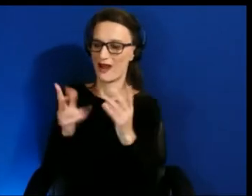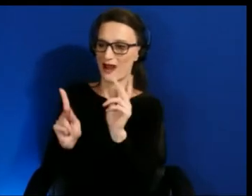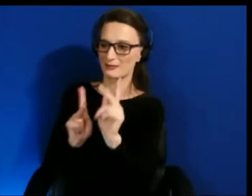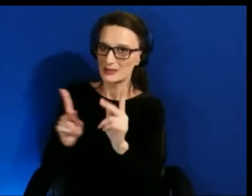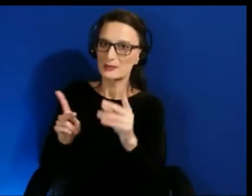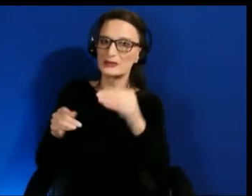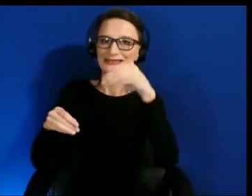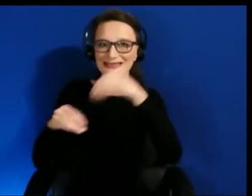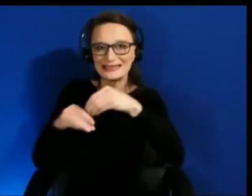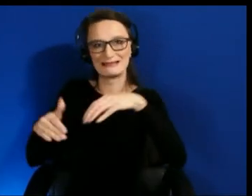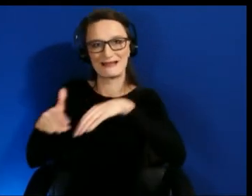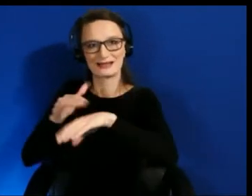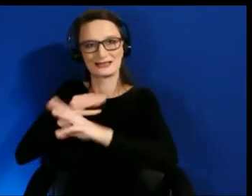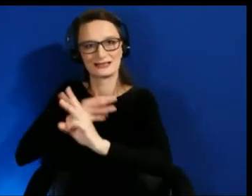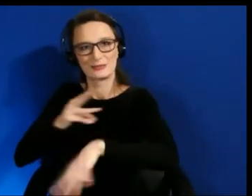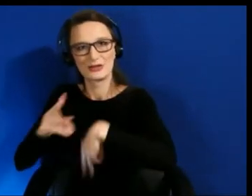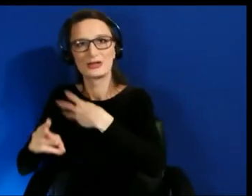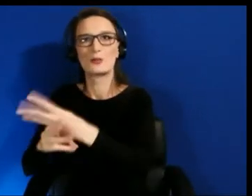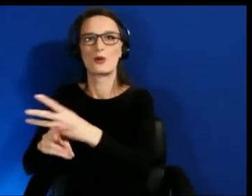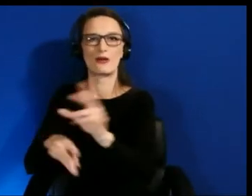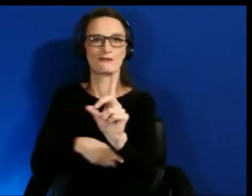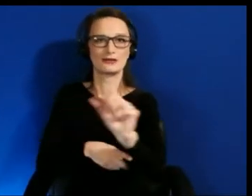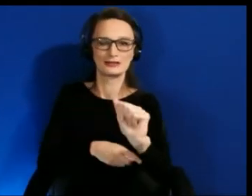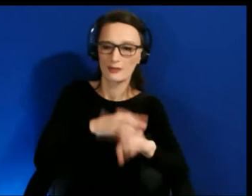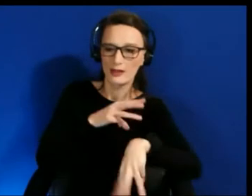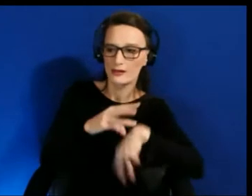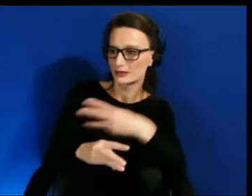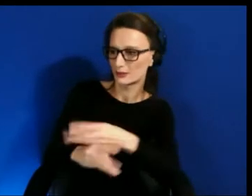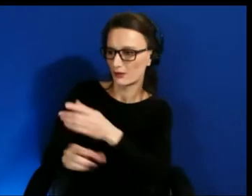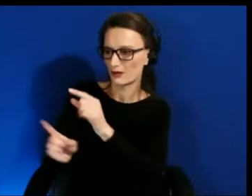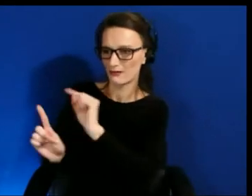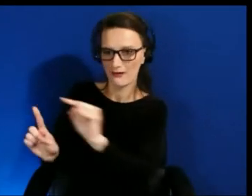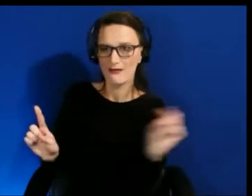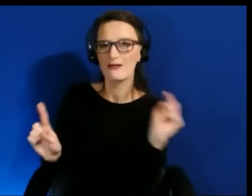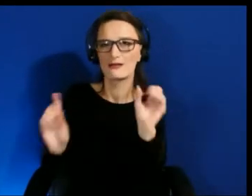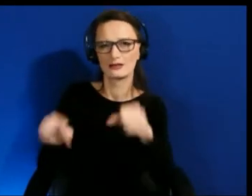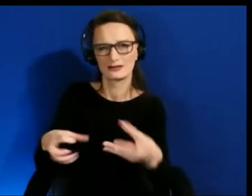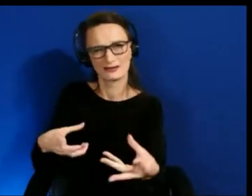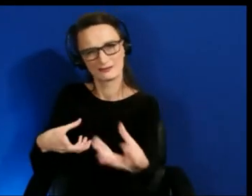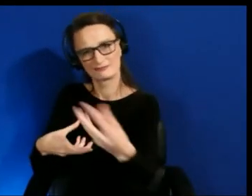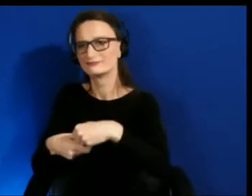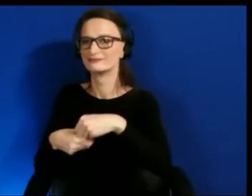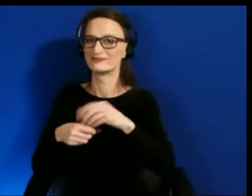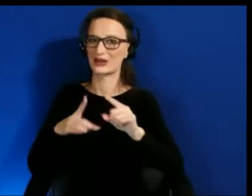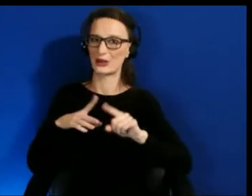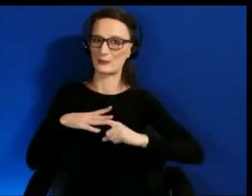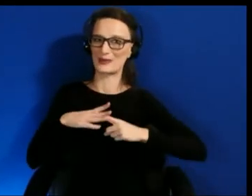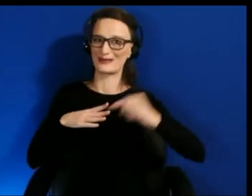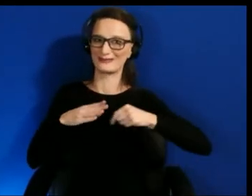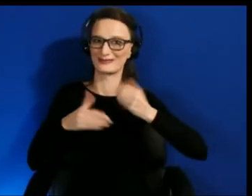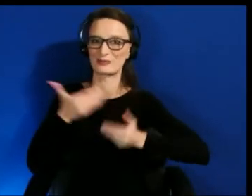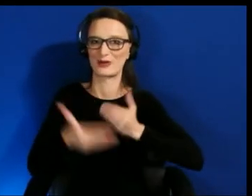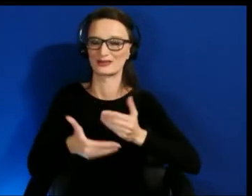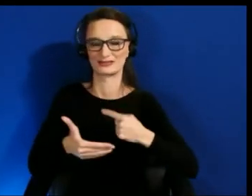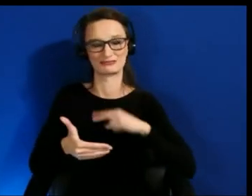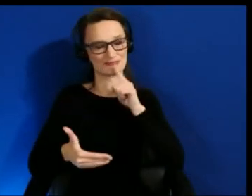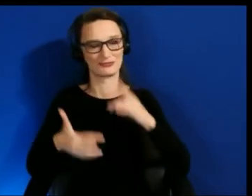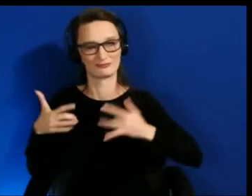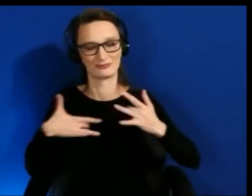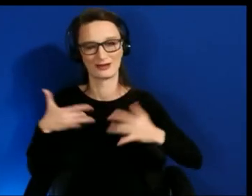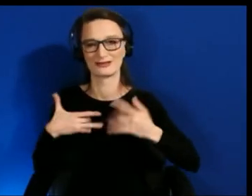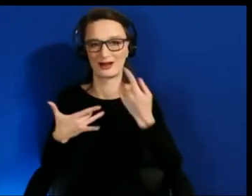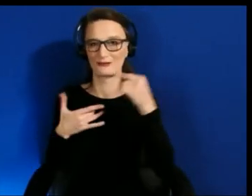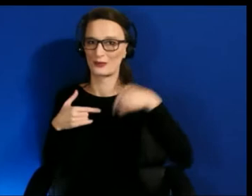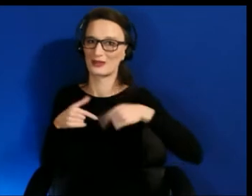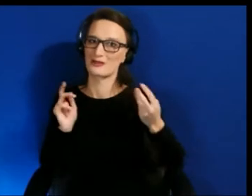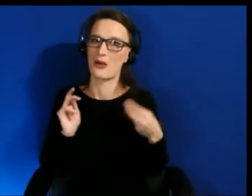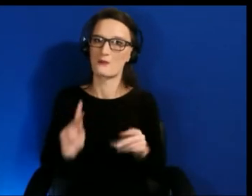and folks with disabilities, to really get in on this early. I'm really excited about the opportunities